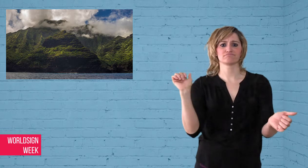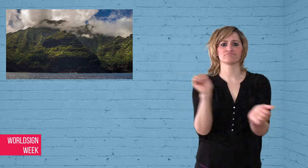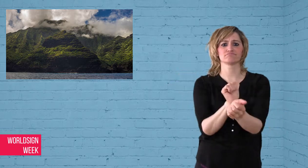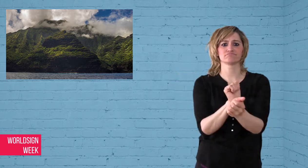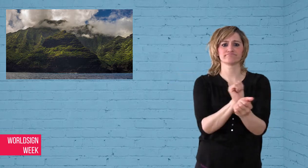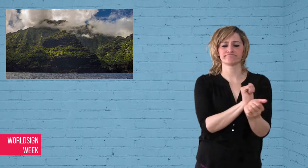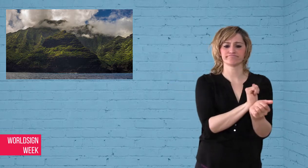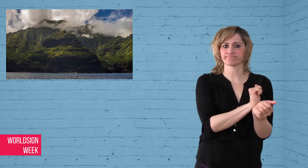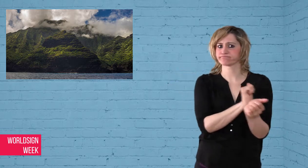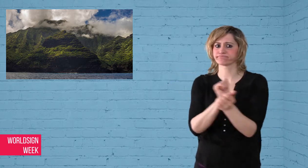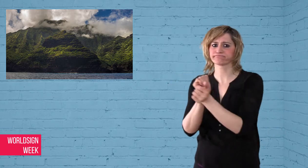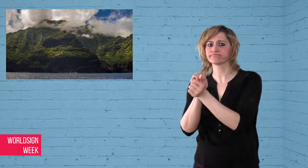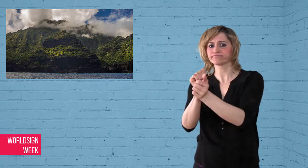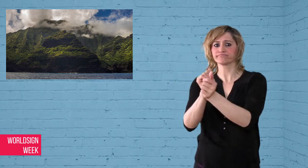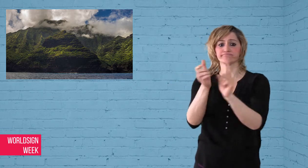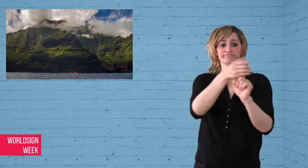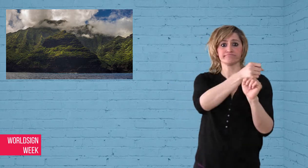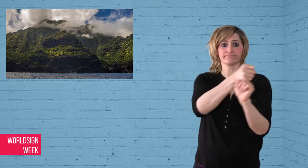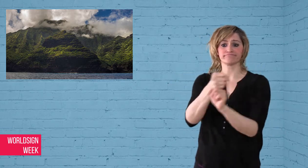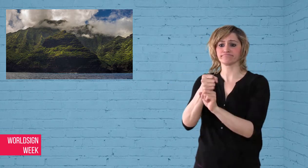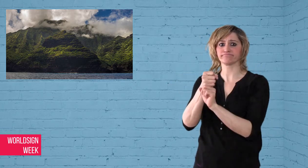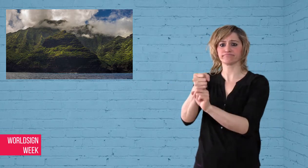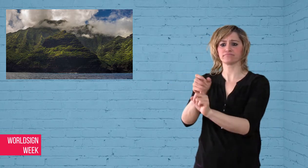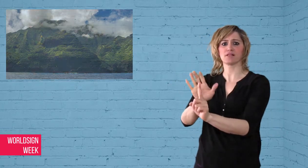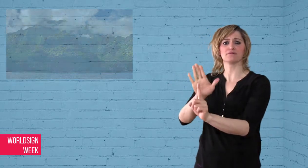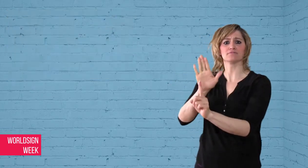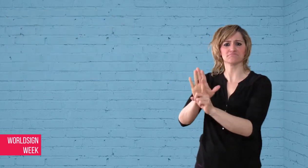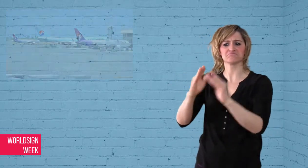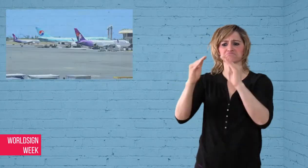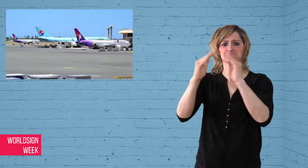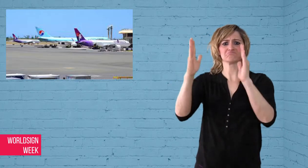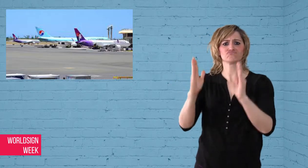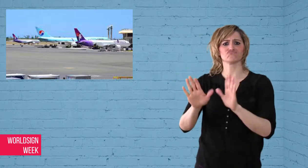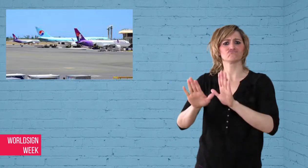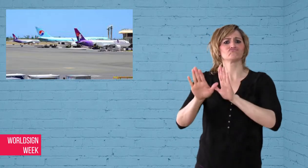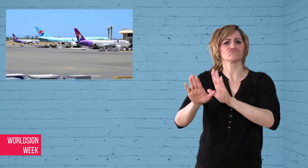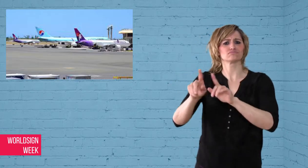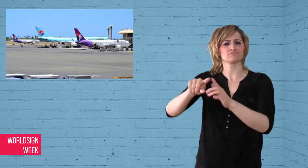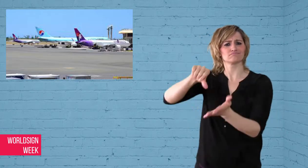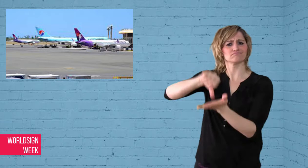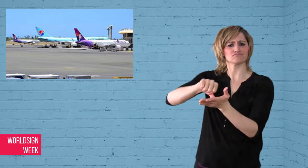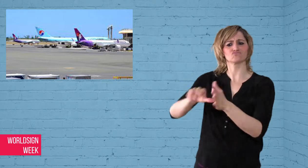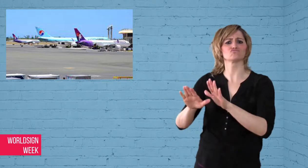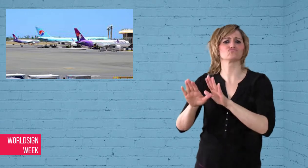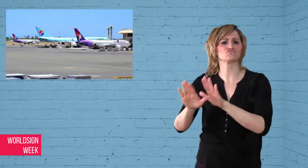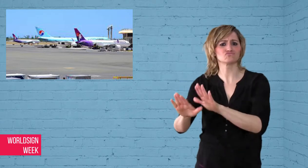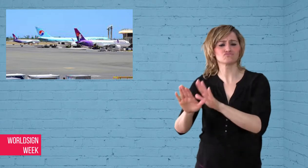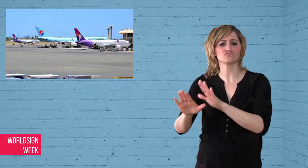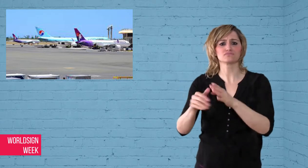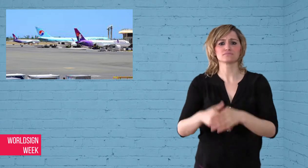and placed in a detention centre.